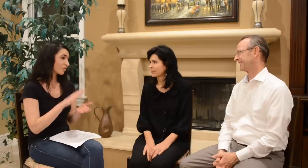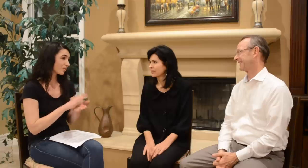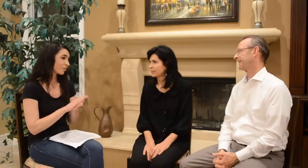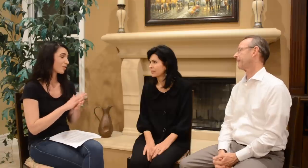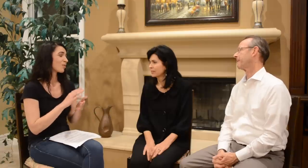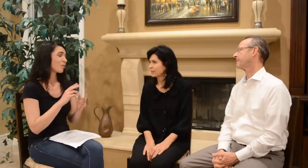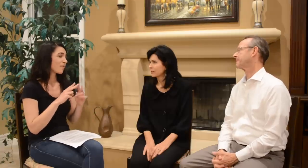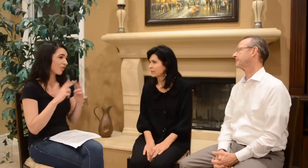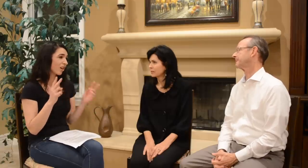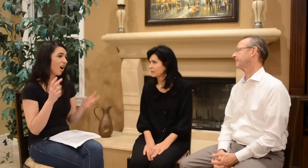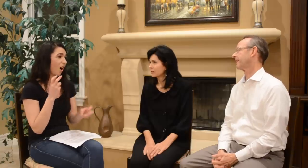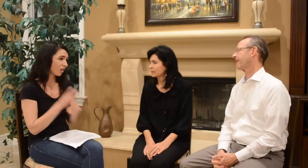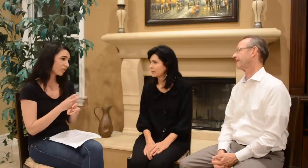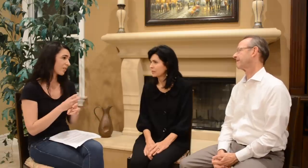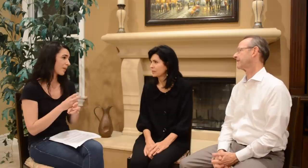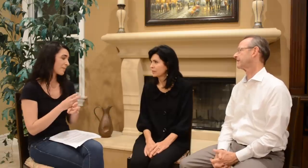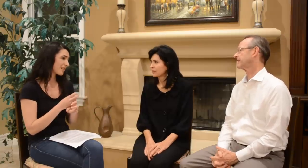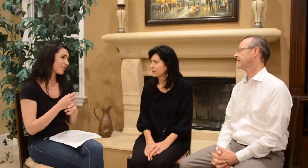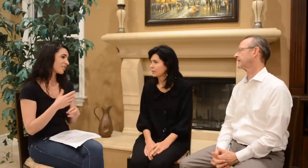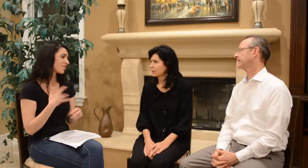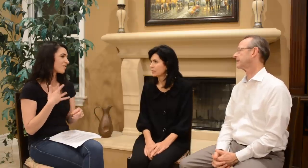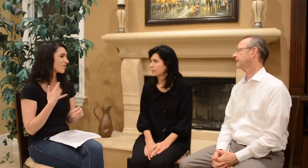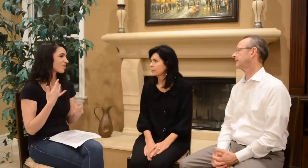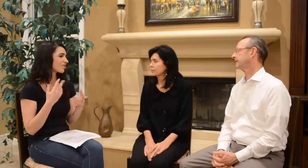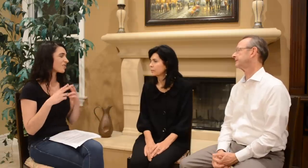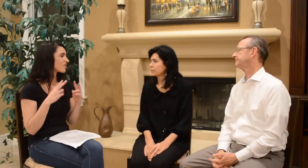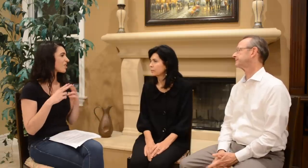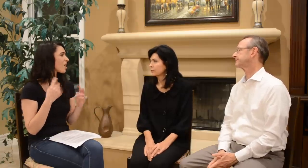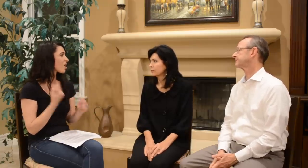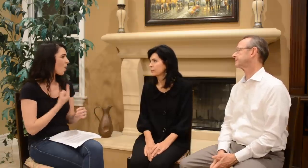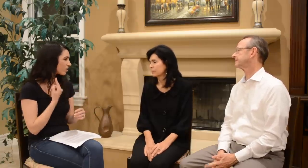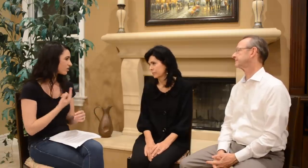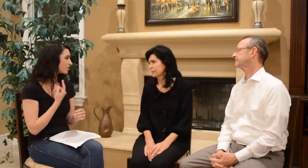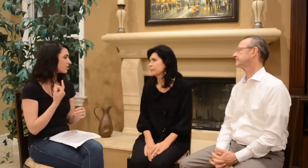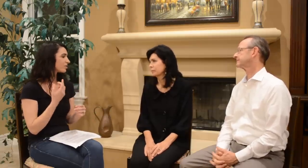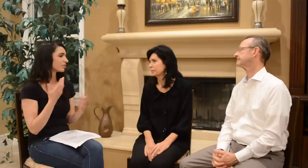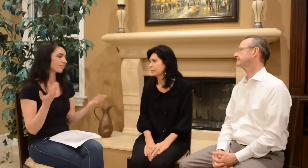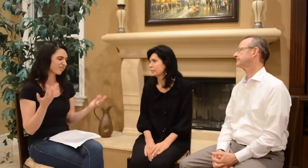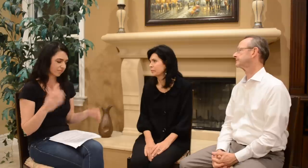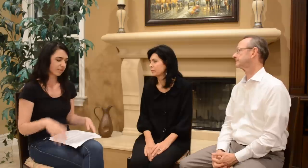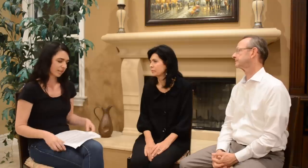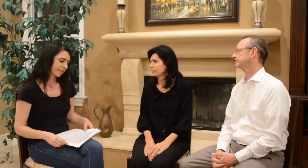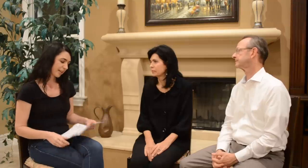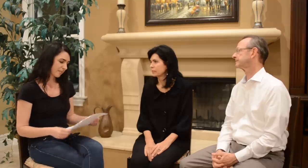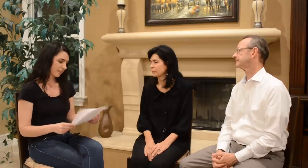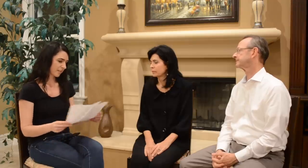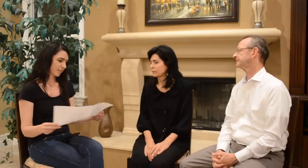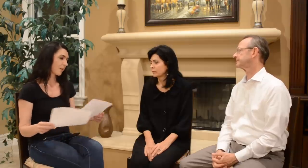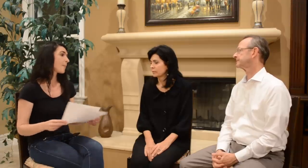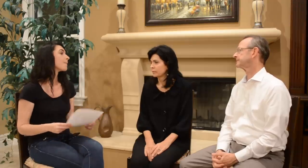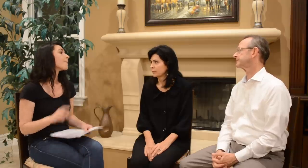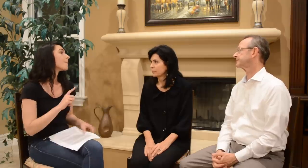Middle school was very hard, I felt very, very lonely…yeah.